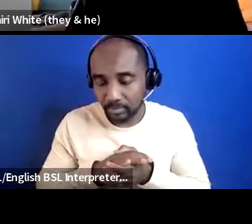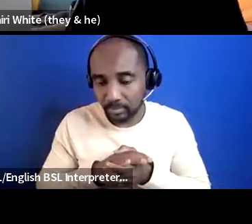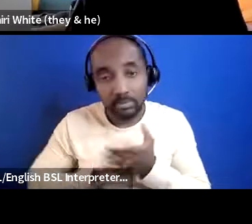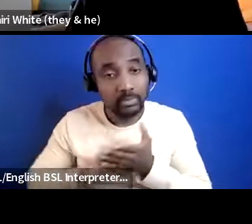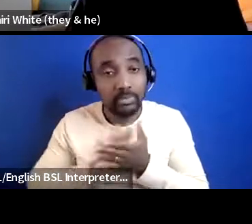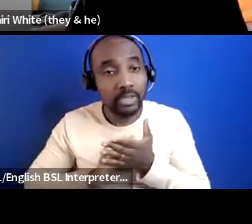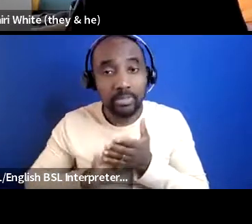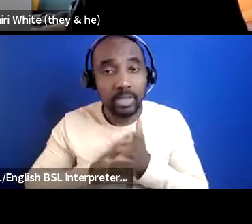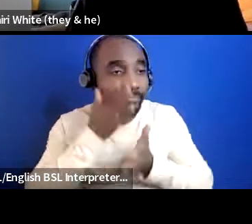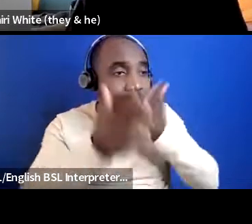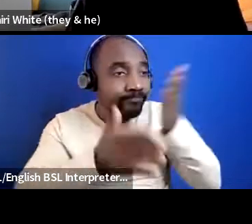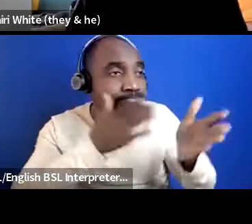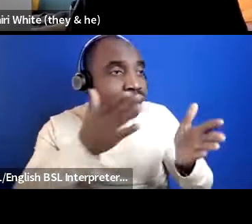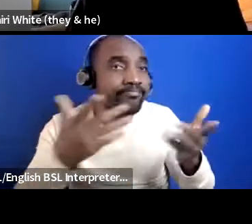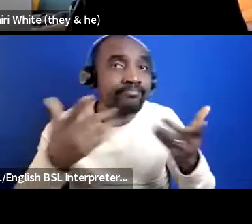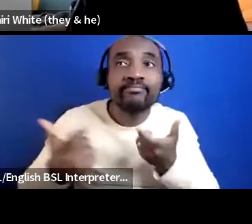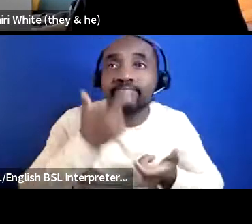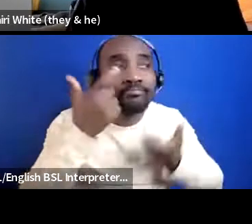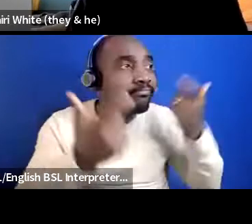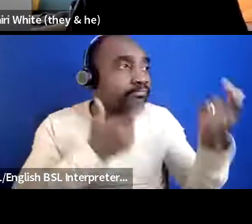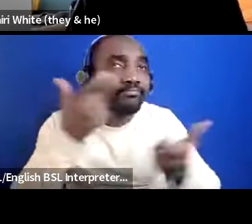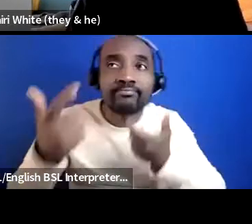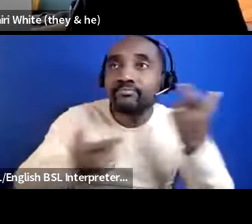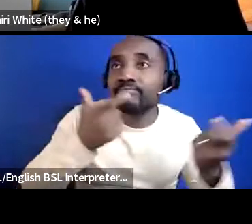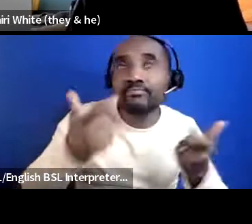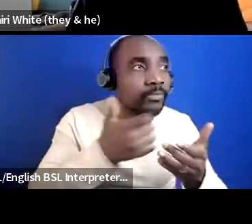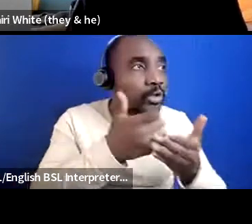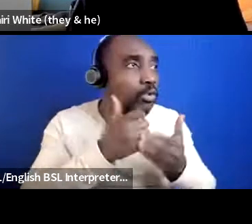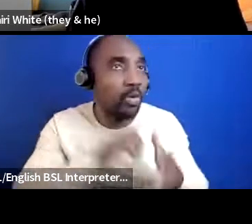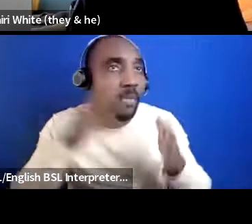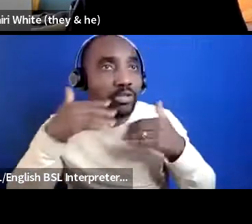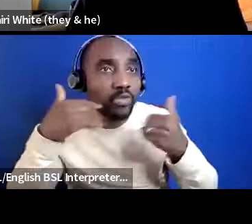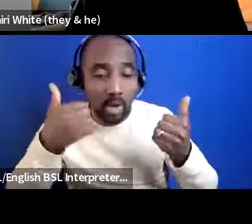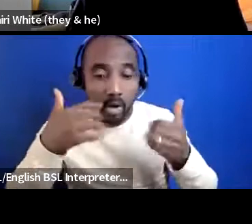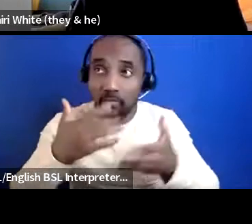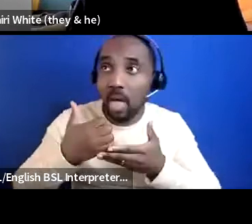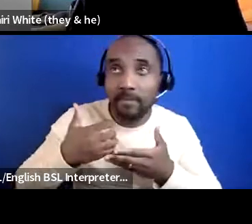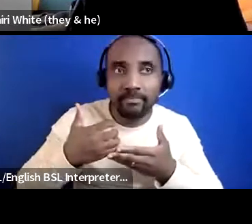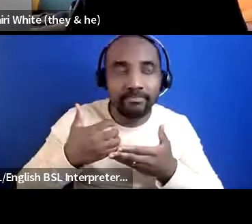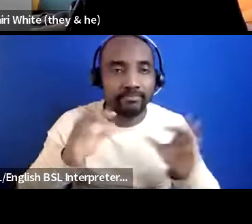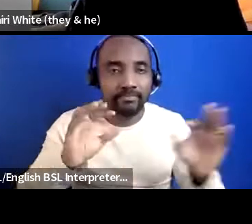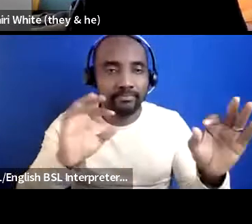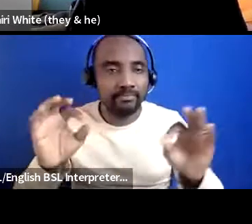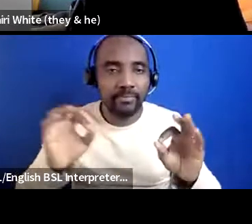and get any support regards their um mental health and well-being we do have quite a lot